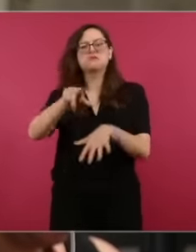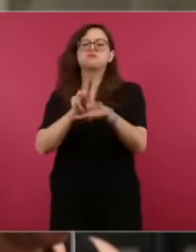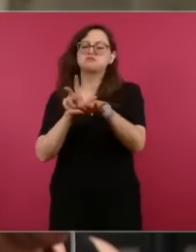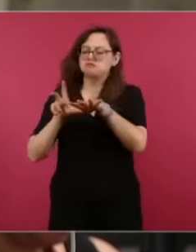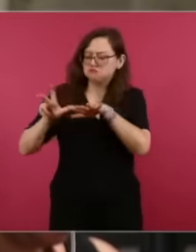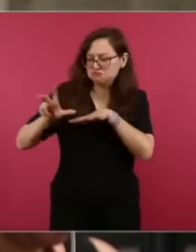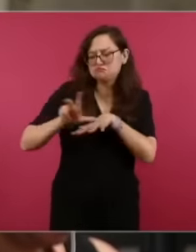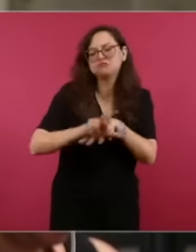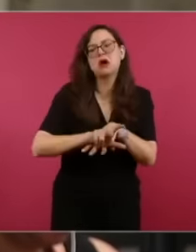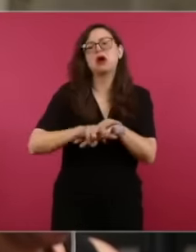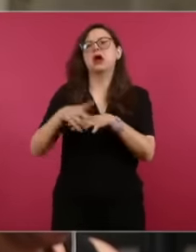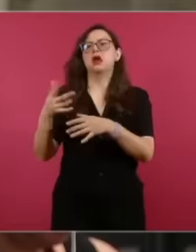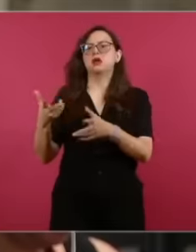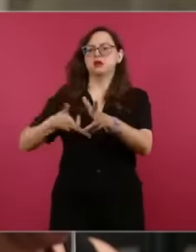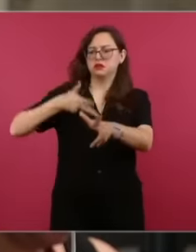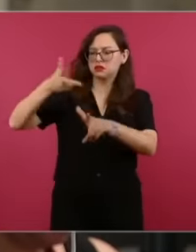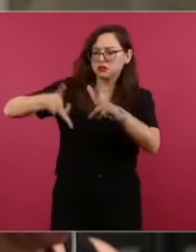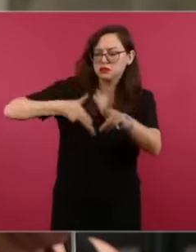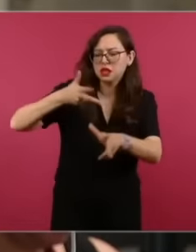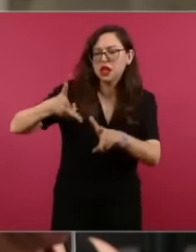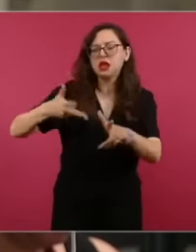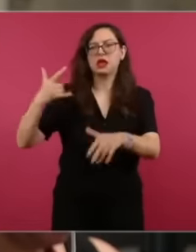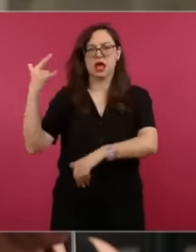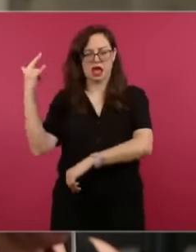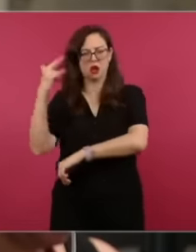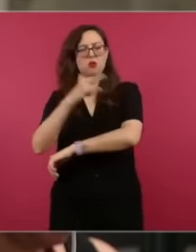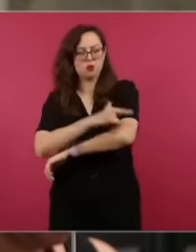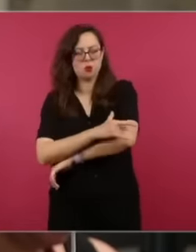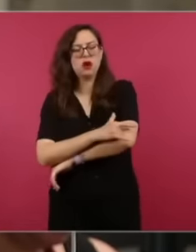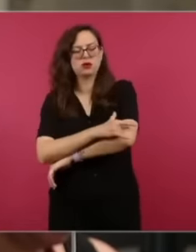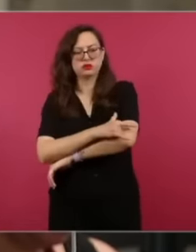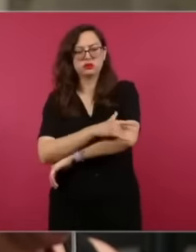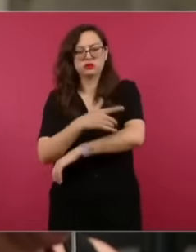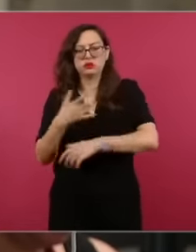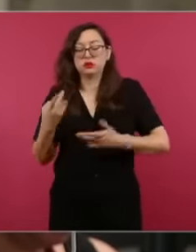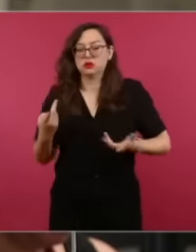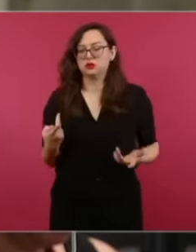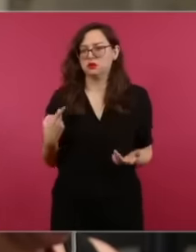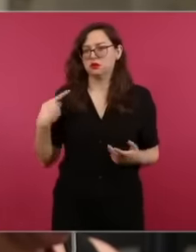Ángeles airport or Tulum airport, President, these numbers are contrasted with the results that